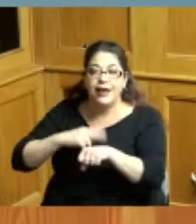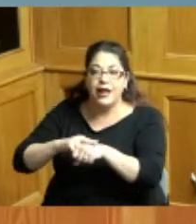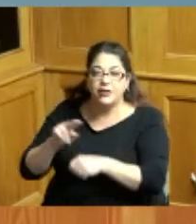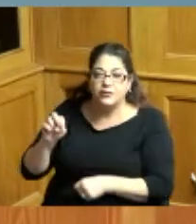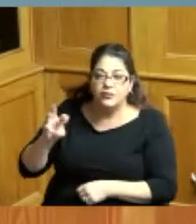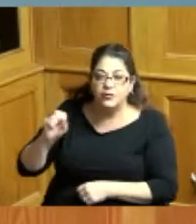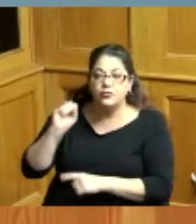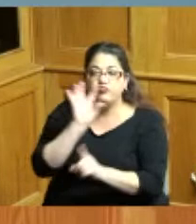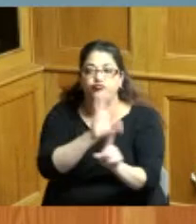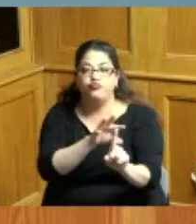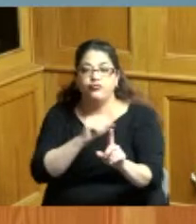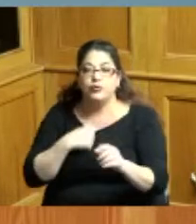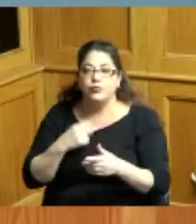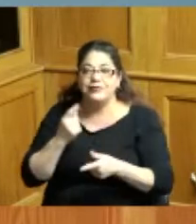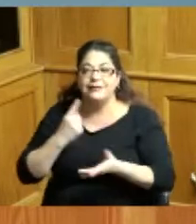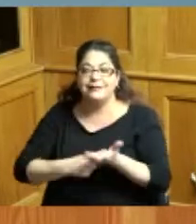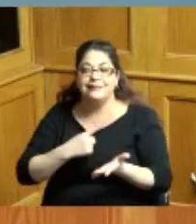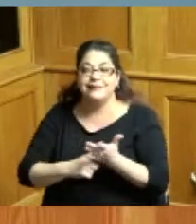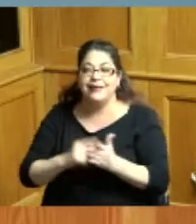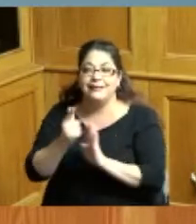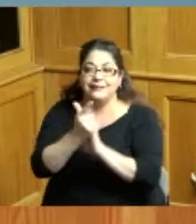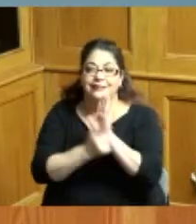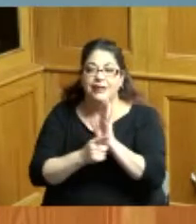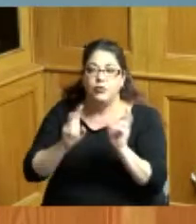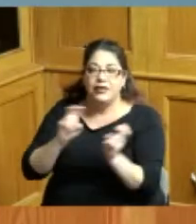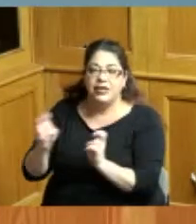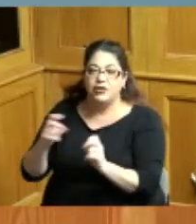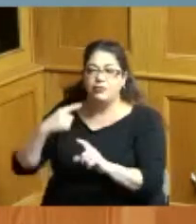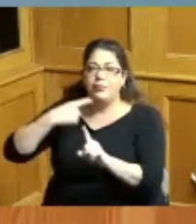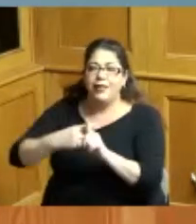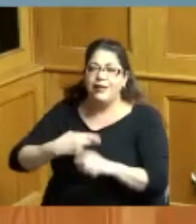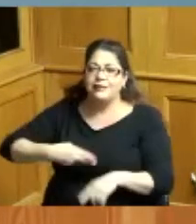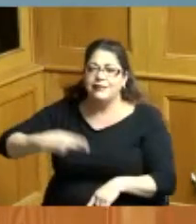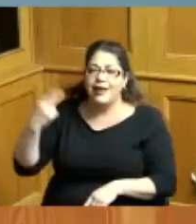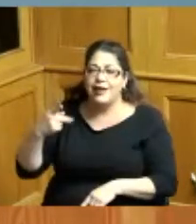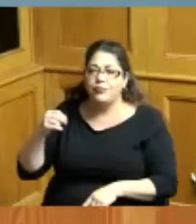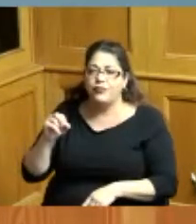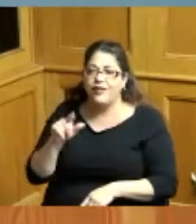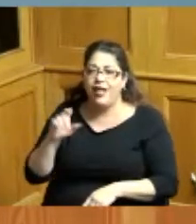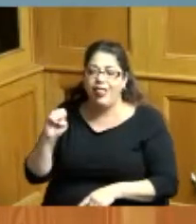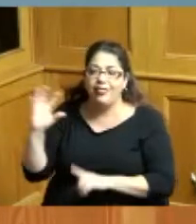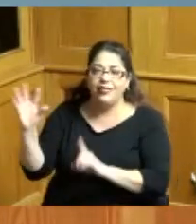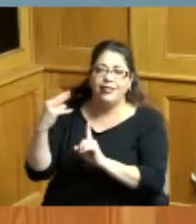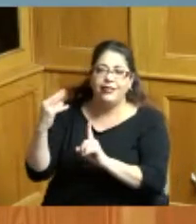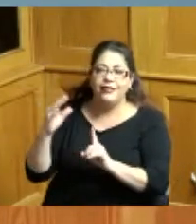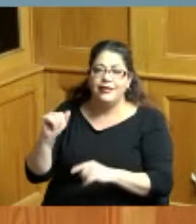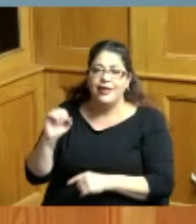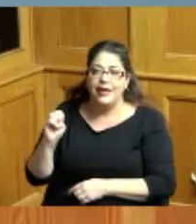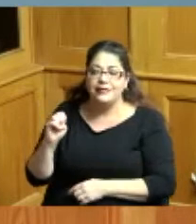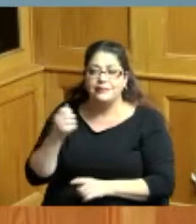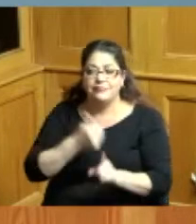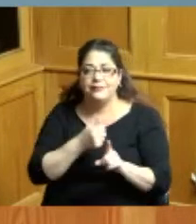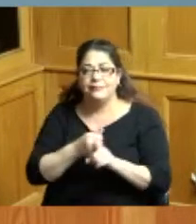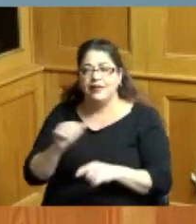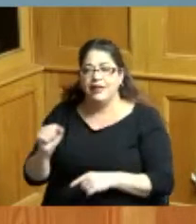legal issues and high profile cases Judge Rucker served as an adjunct professor at the University